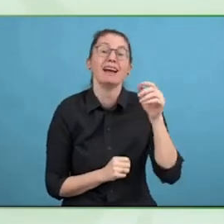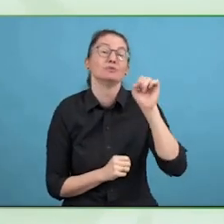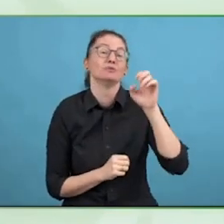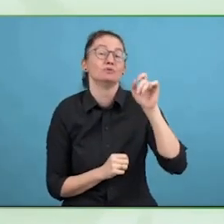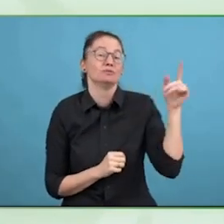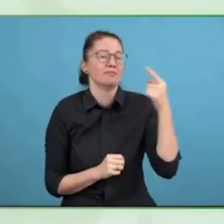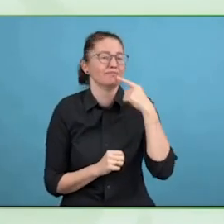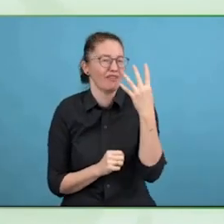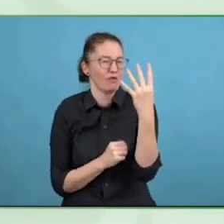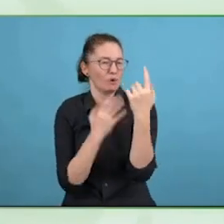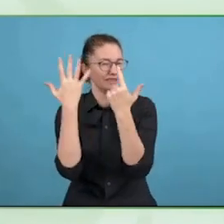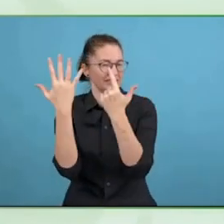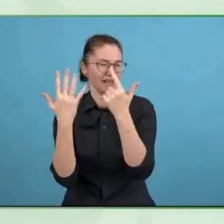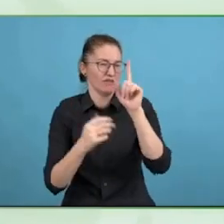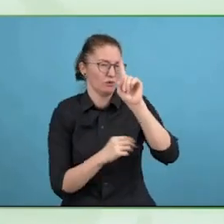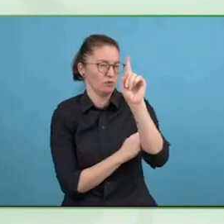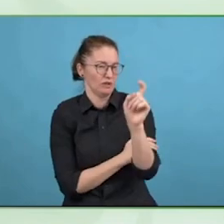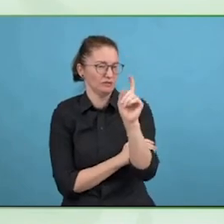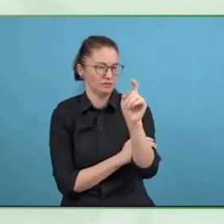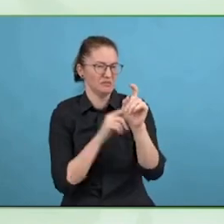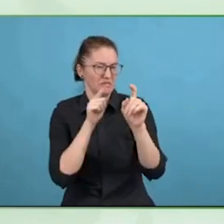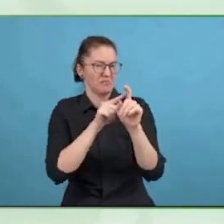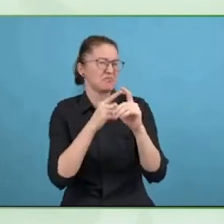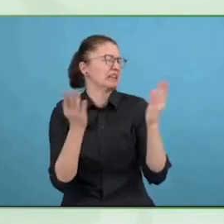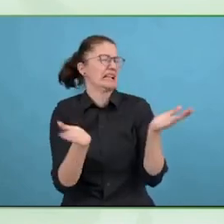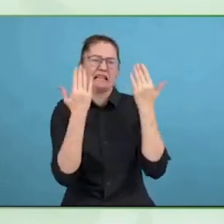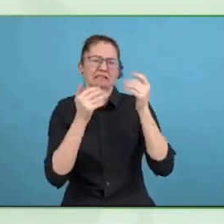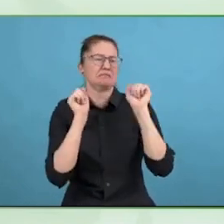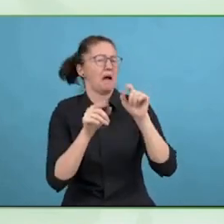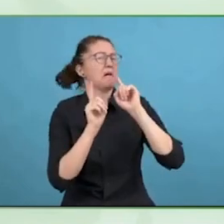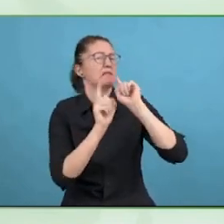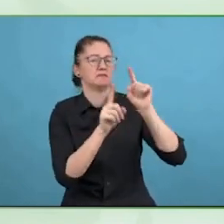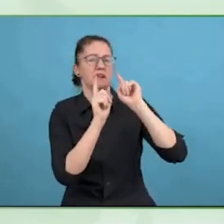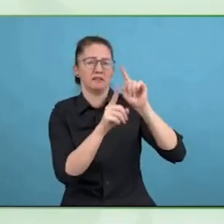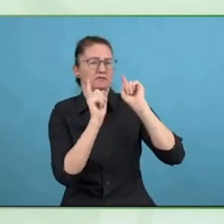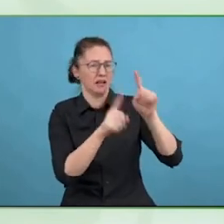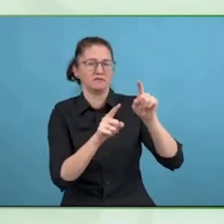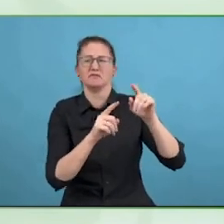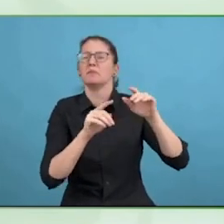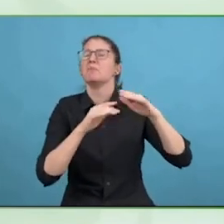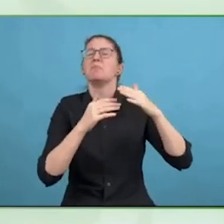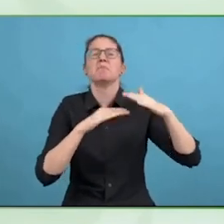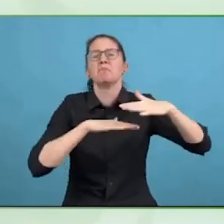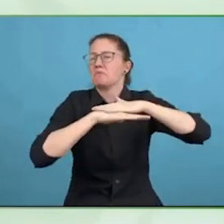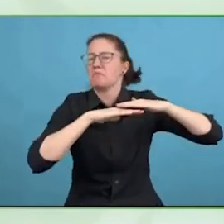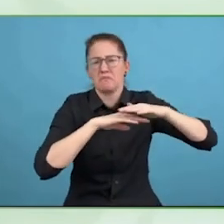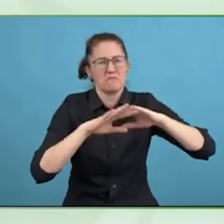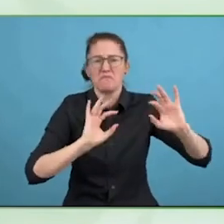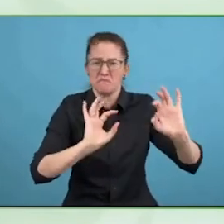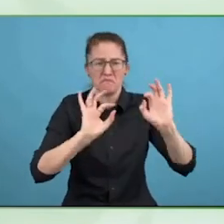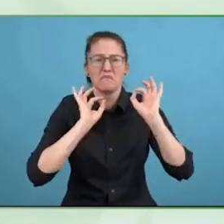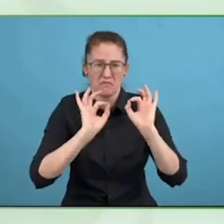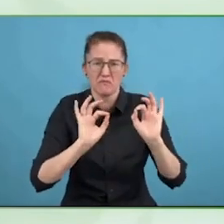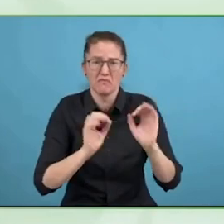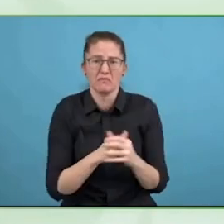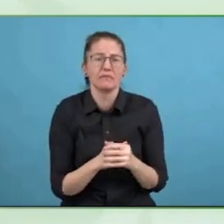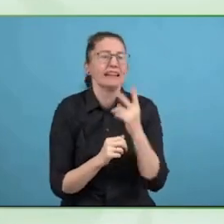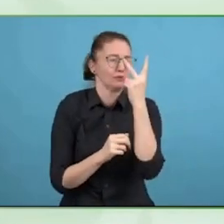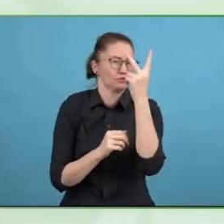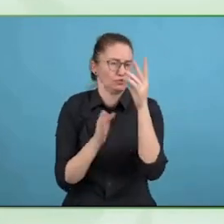do this within our company and the good thing is as Neil said from